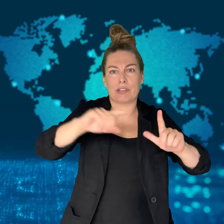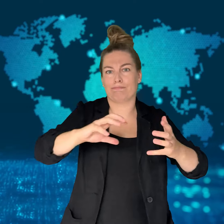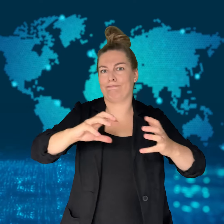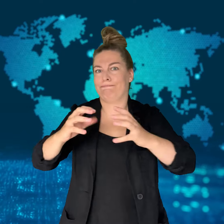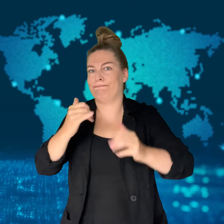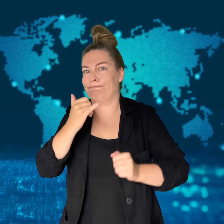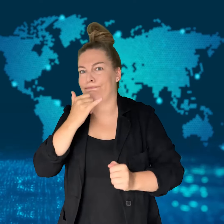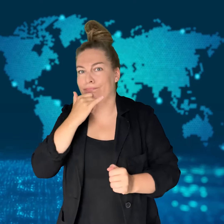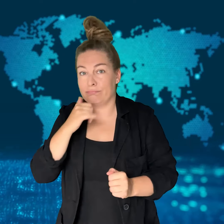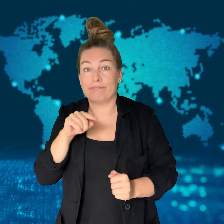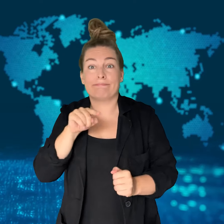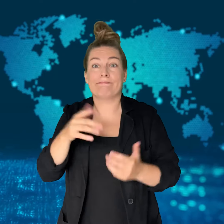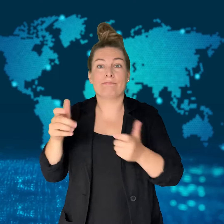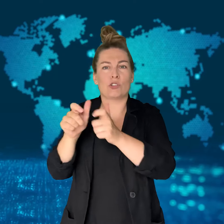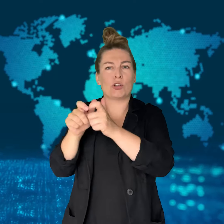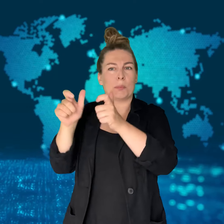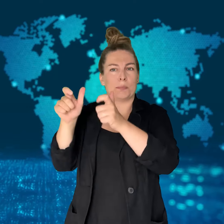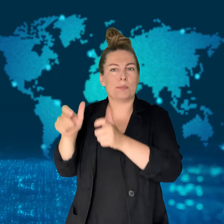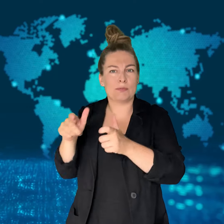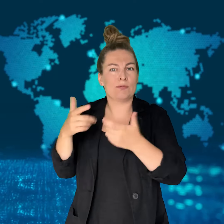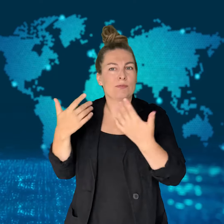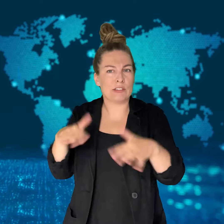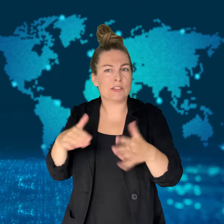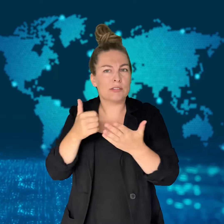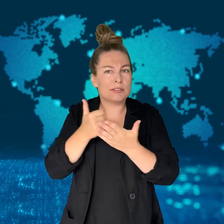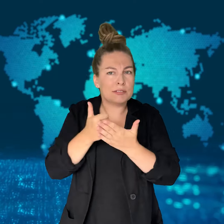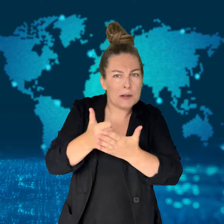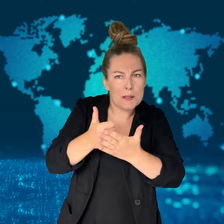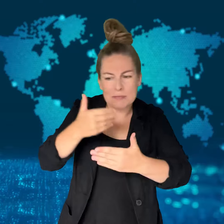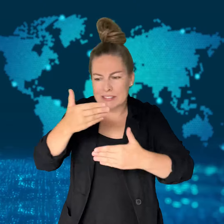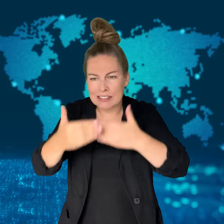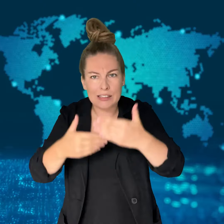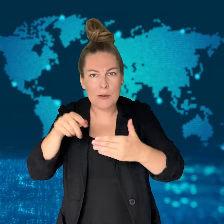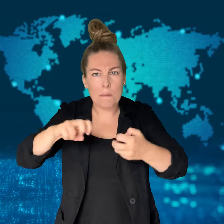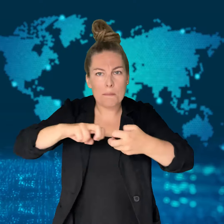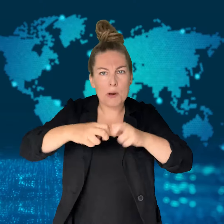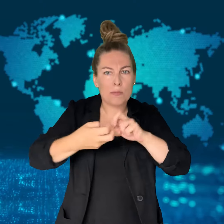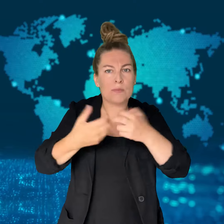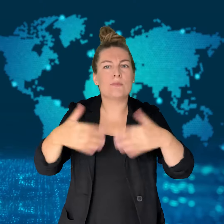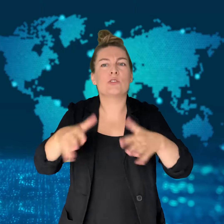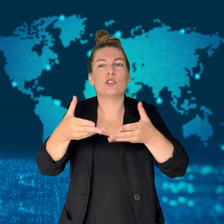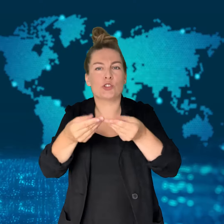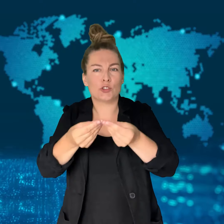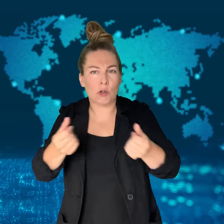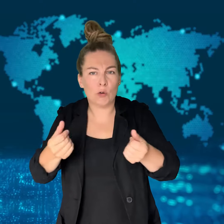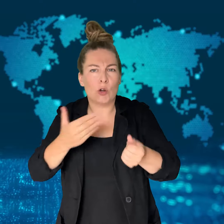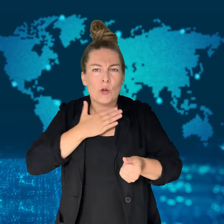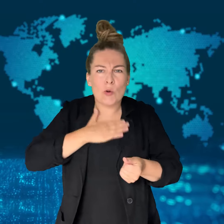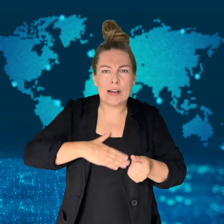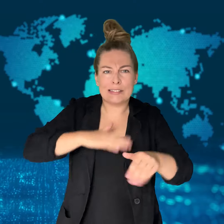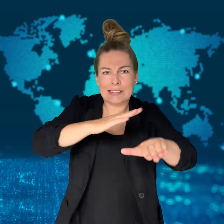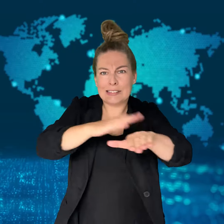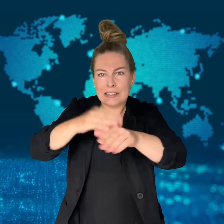The Crowdstrike firm helped develop the solution